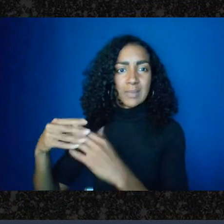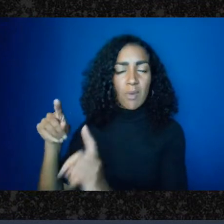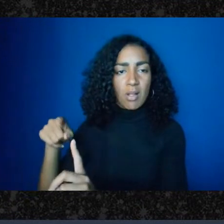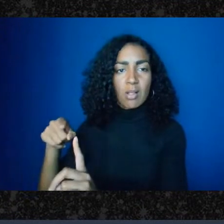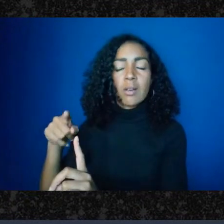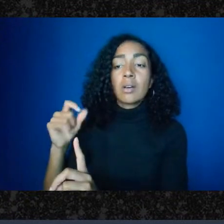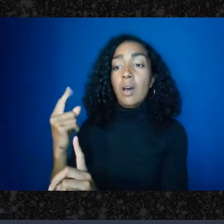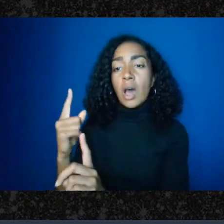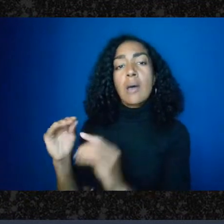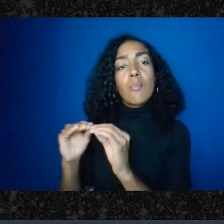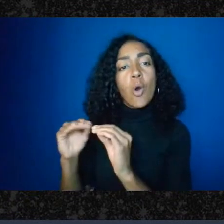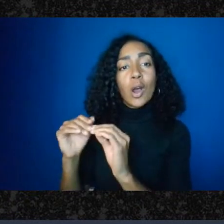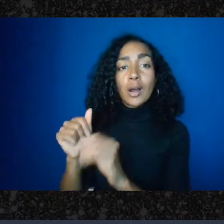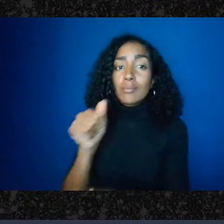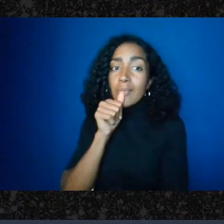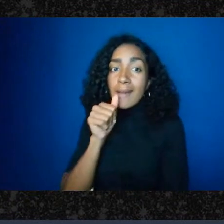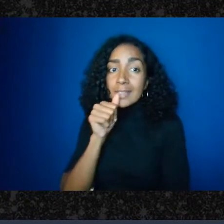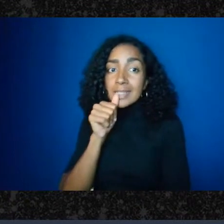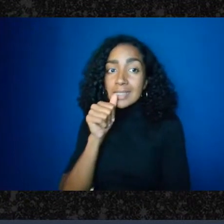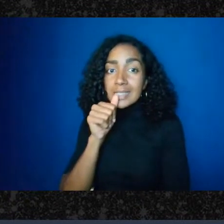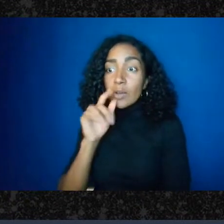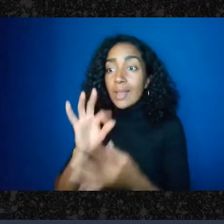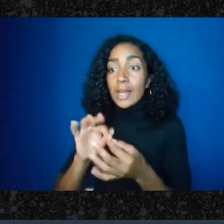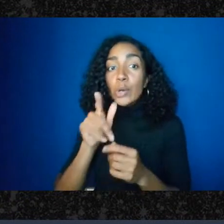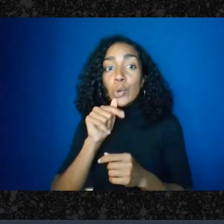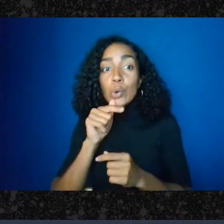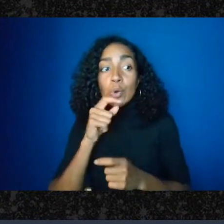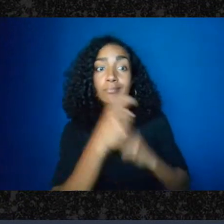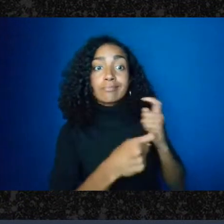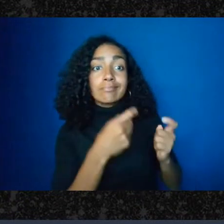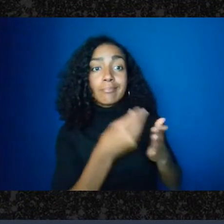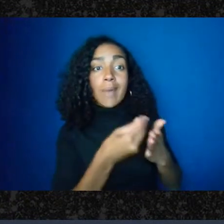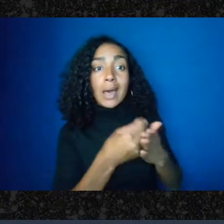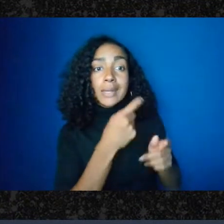people you give money to as far as the requirements on record, keeping